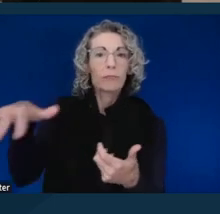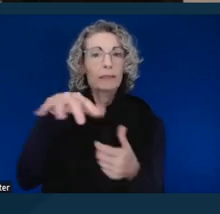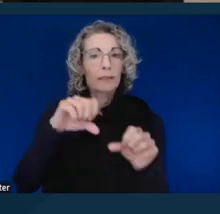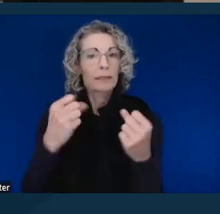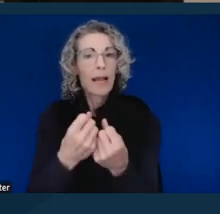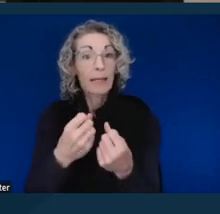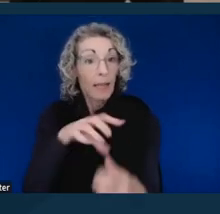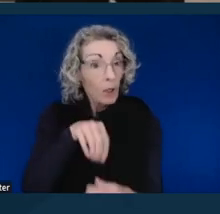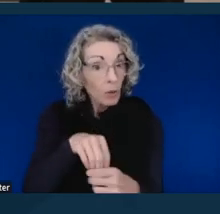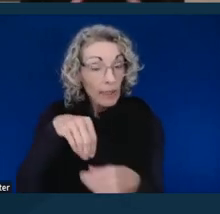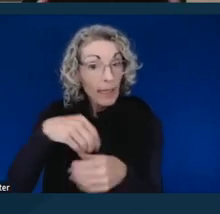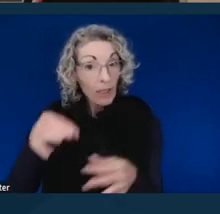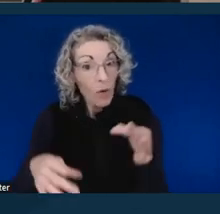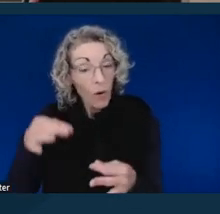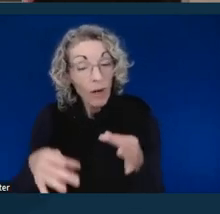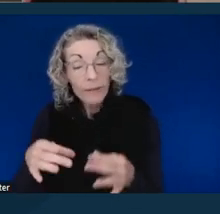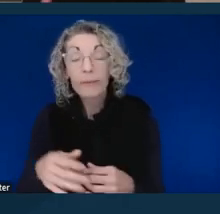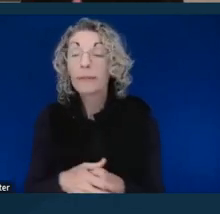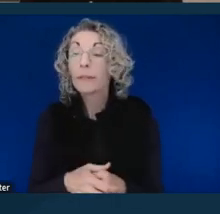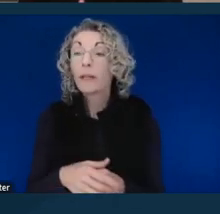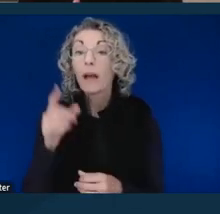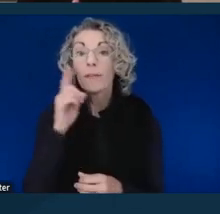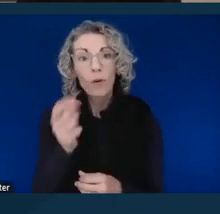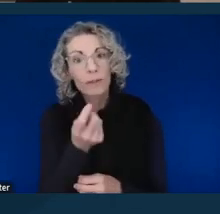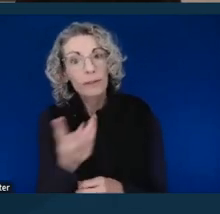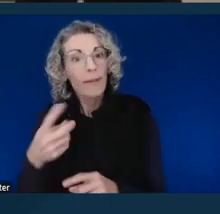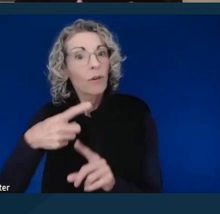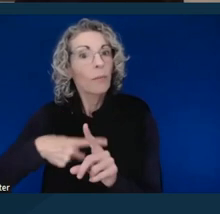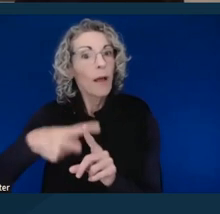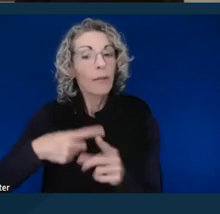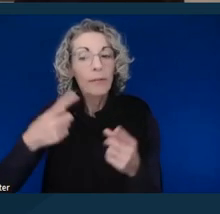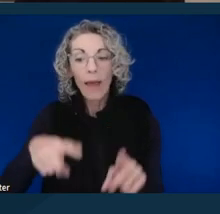For a number of months, and actually up to a couple of years,